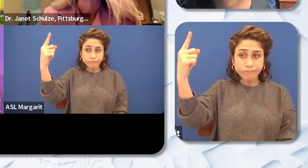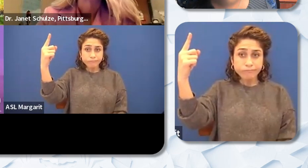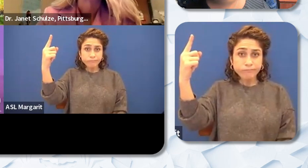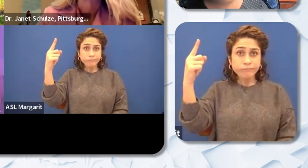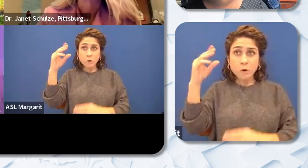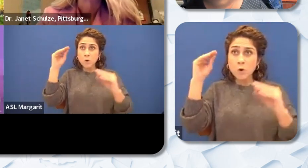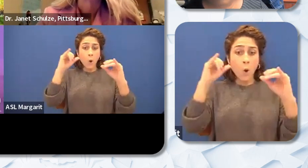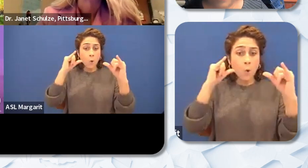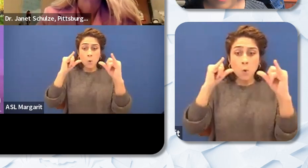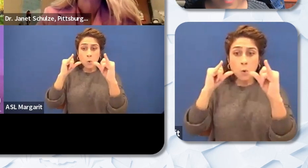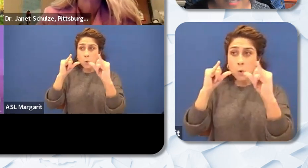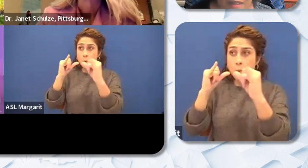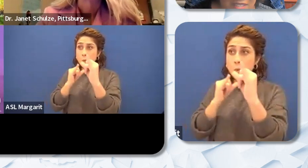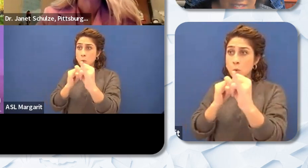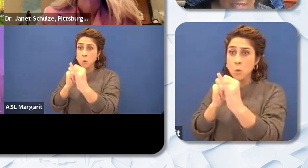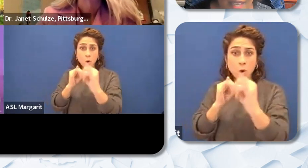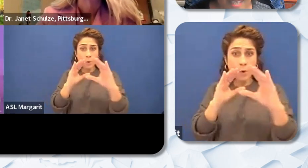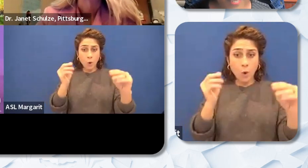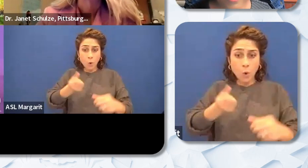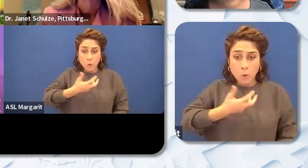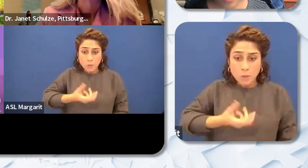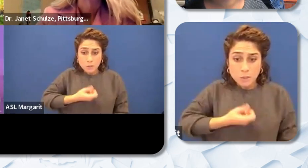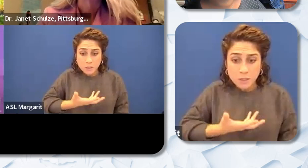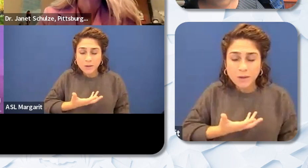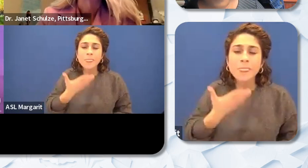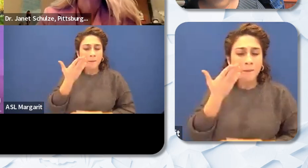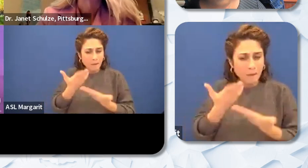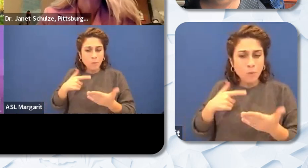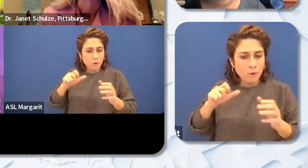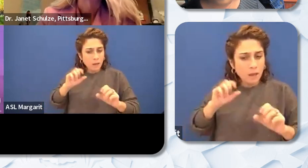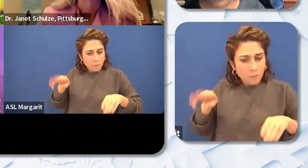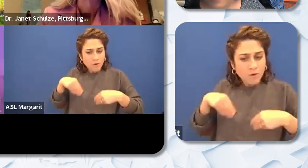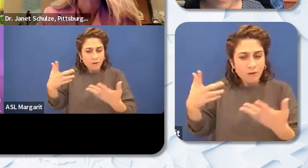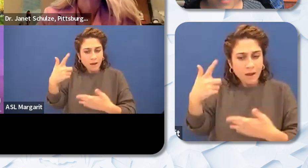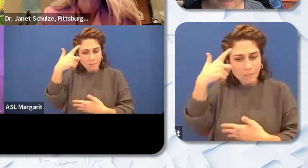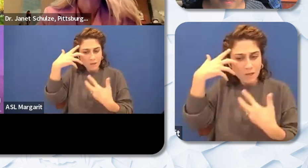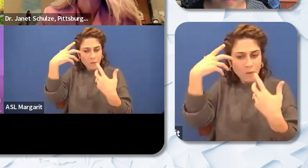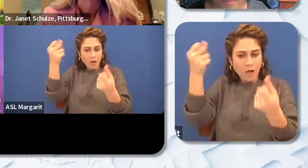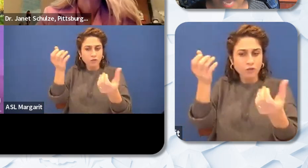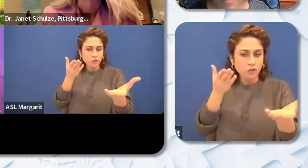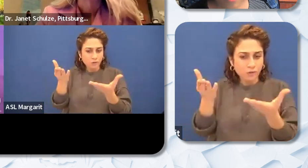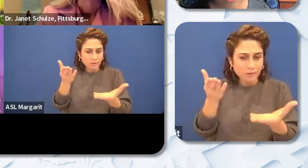Maybe we could provide mental health services that can help them to navigate the system. And